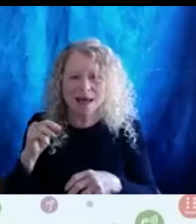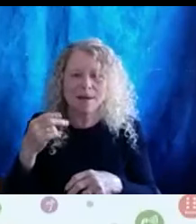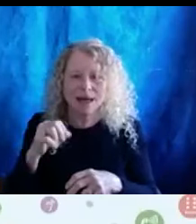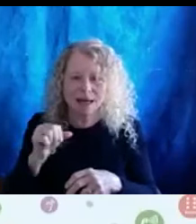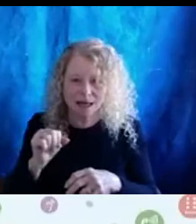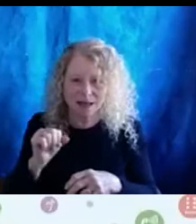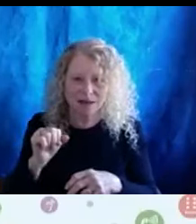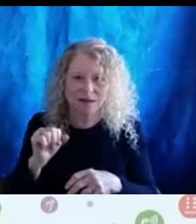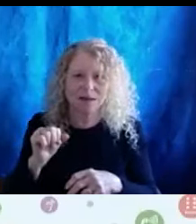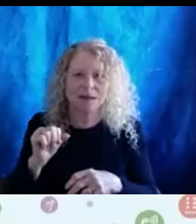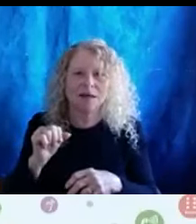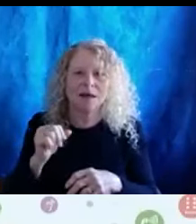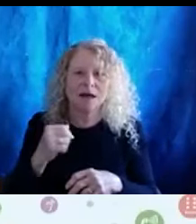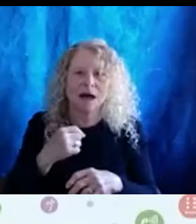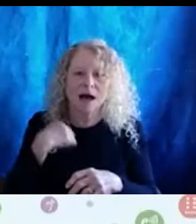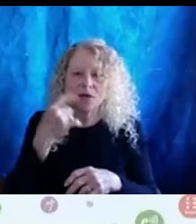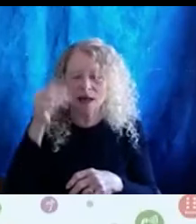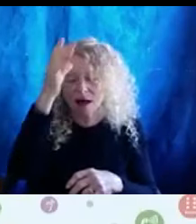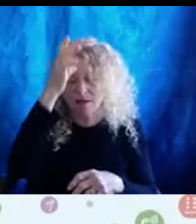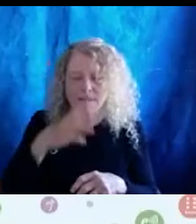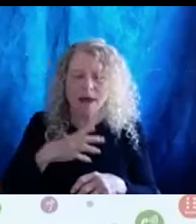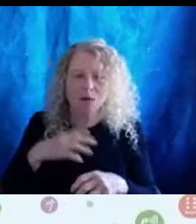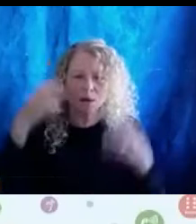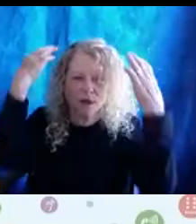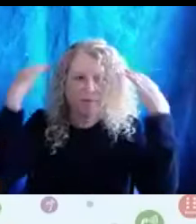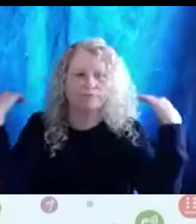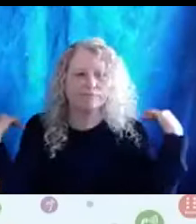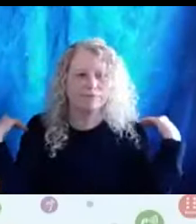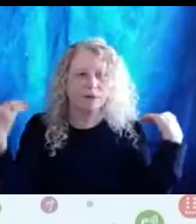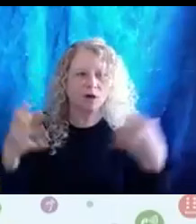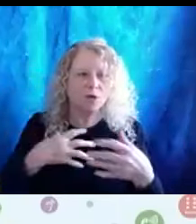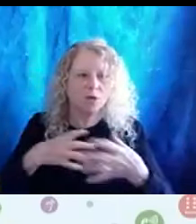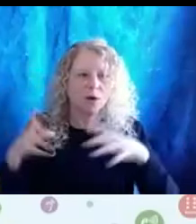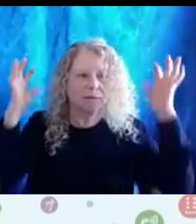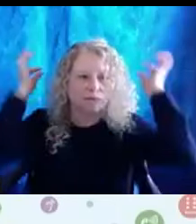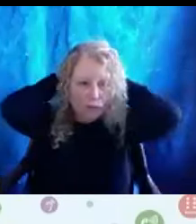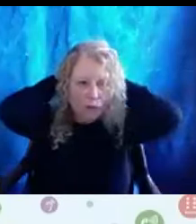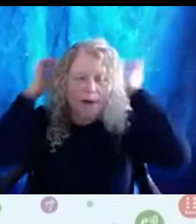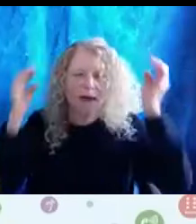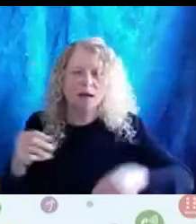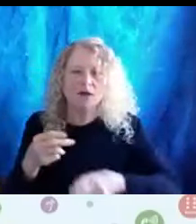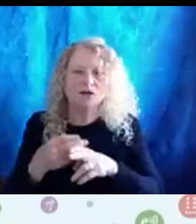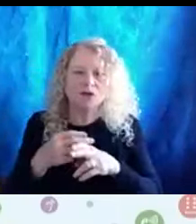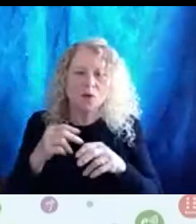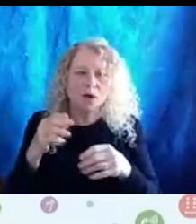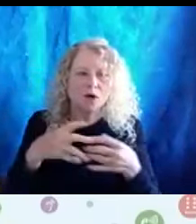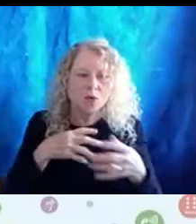I appear as a man with that long Gray hair pulled back, a short Gray beard and mustache wearing frameless glasses.